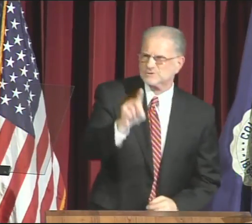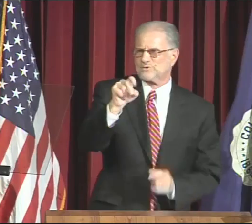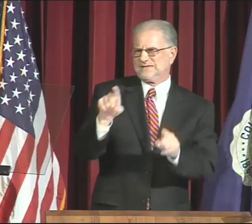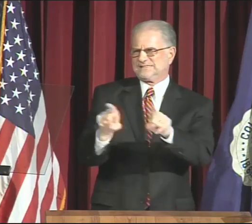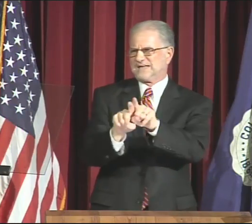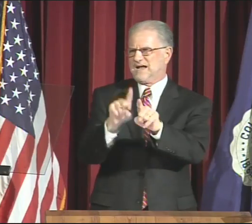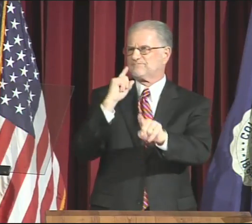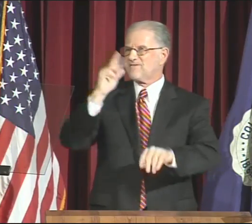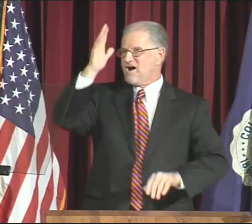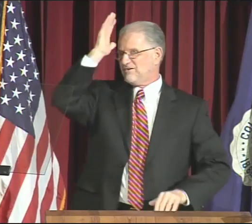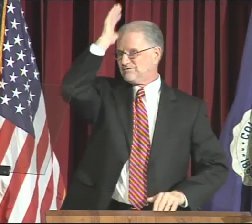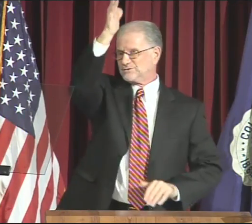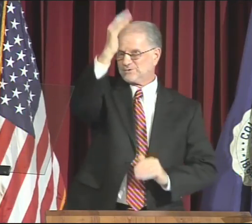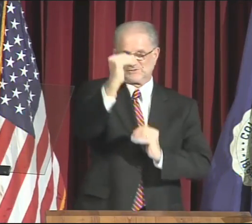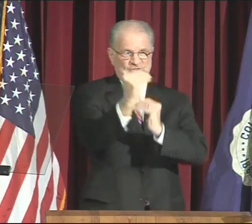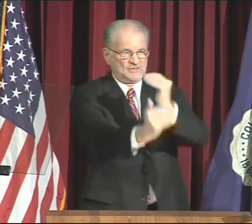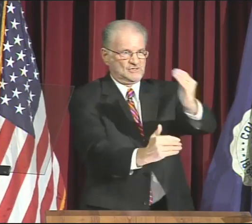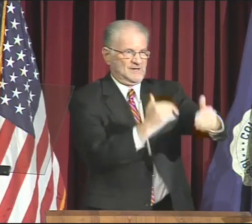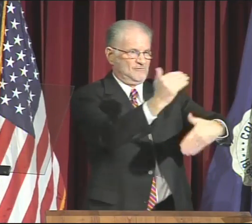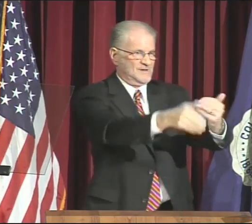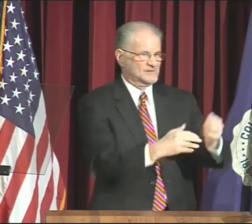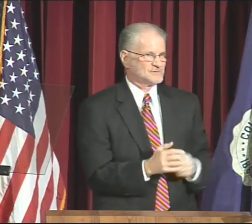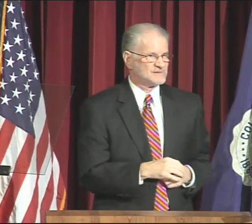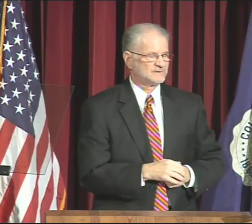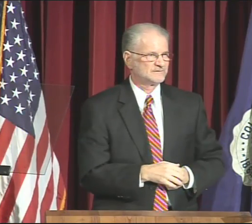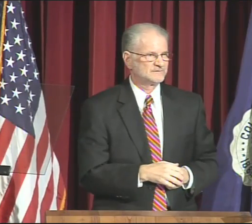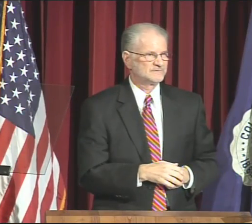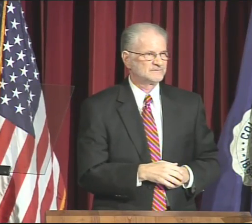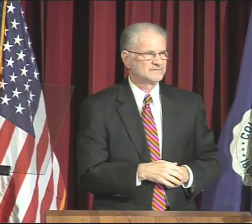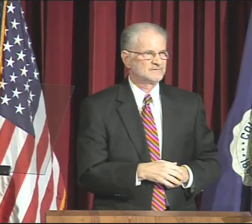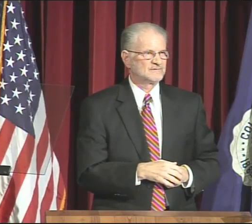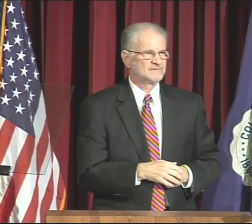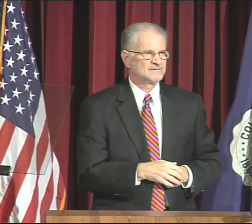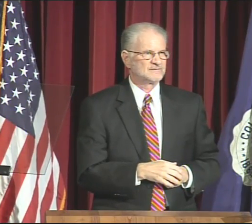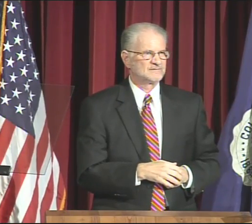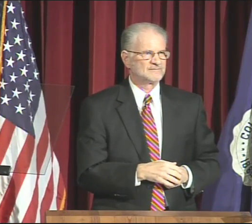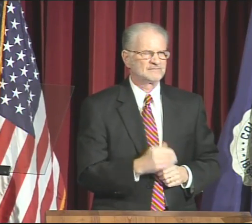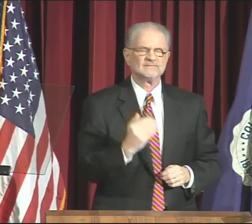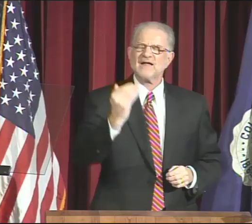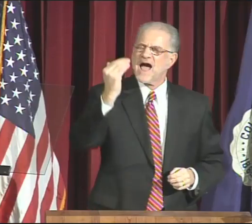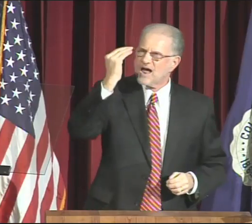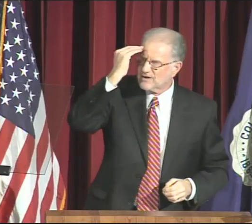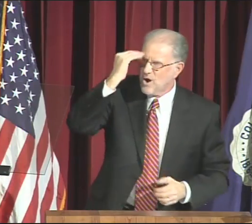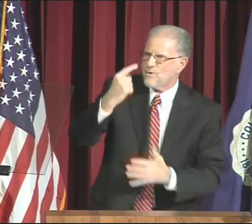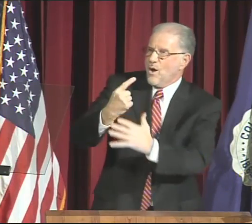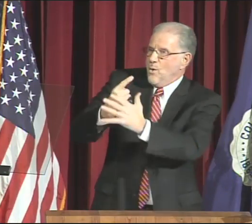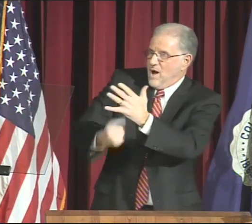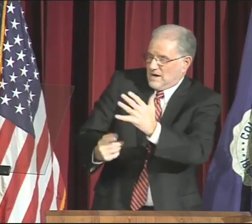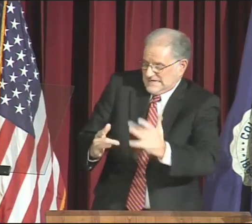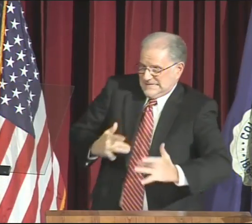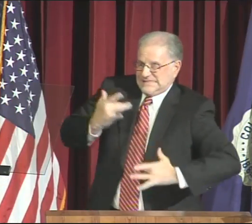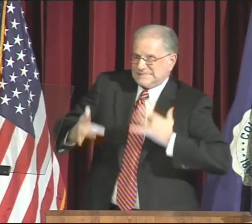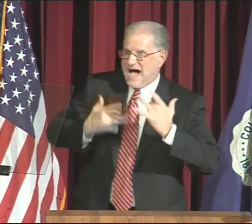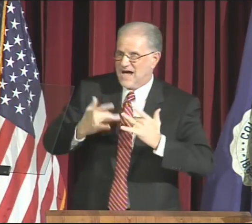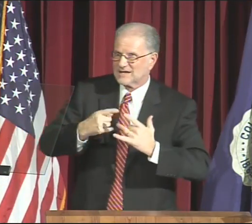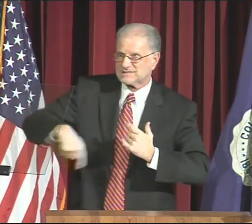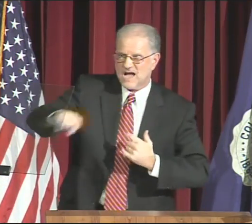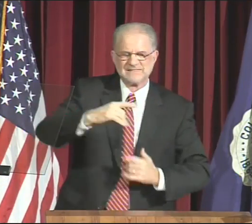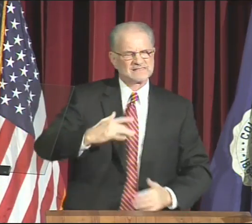provided so much to us. We must do the same for future generations.